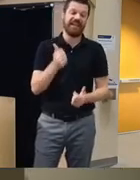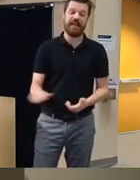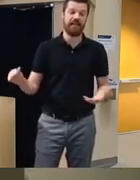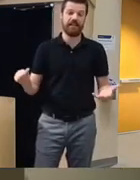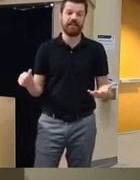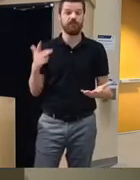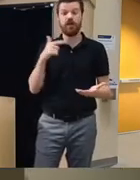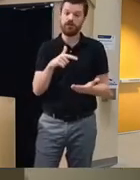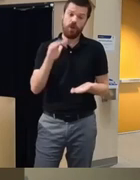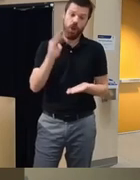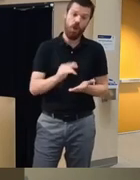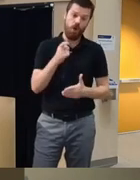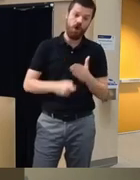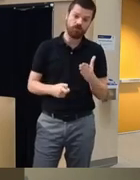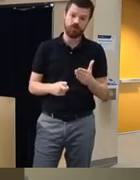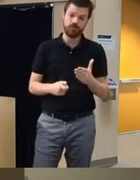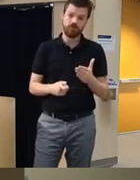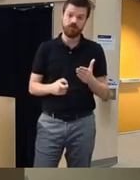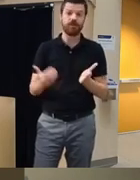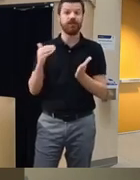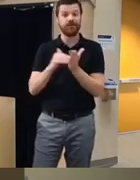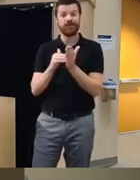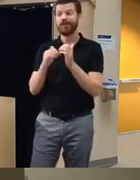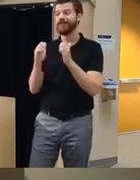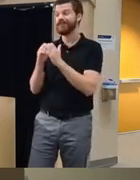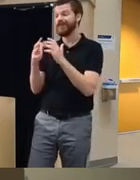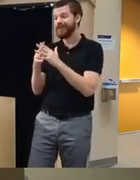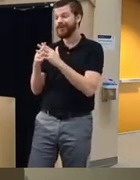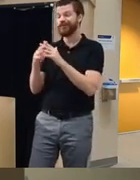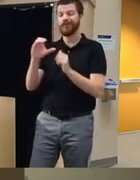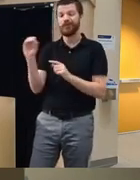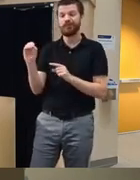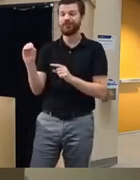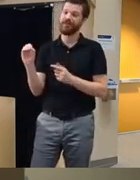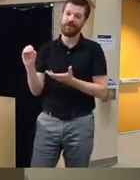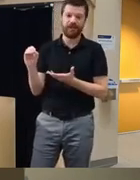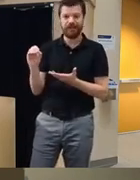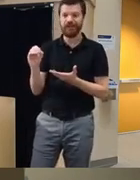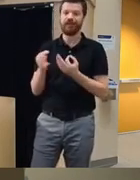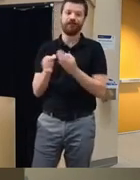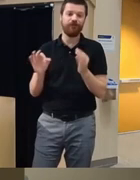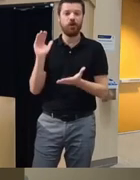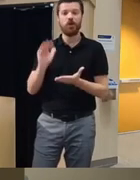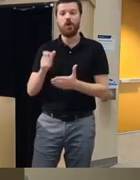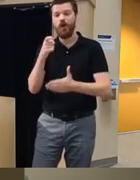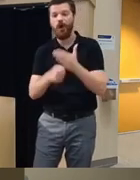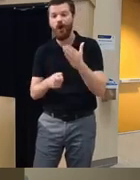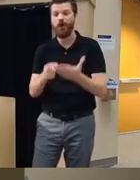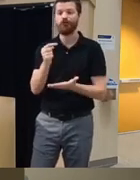low cost again aside from startup companies these are sort of free or lowcost ways of treating them